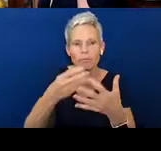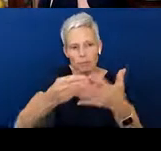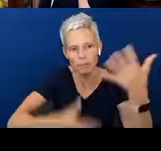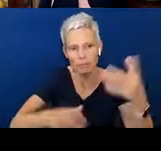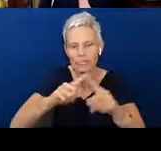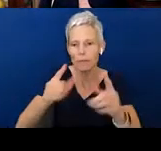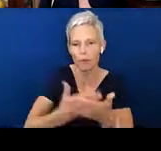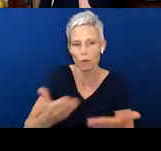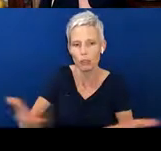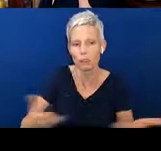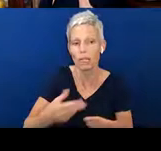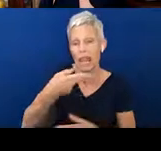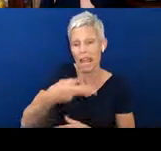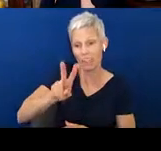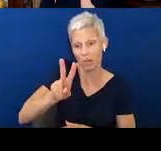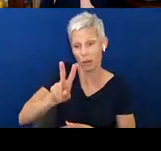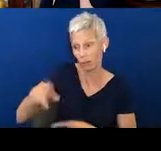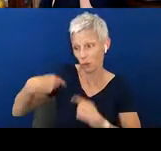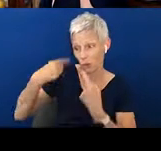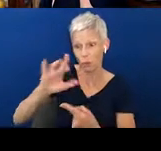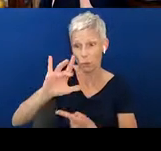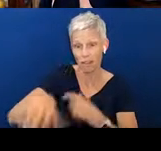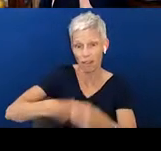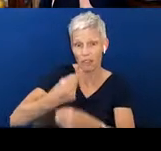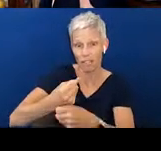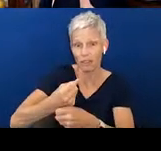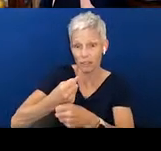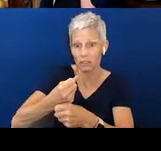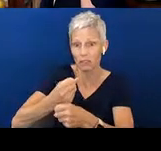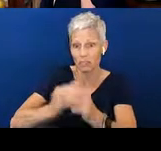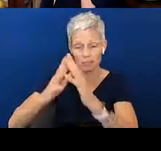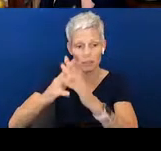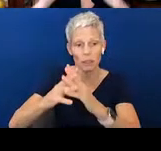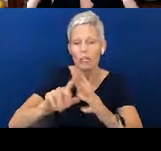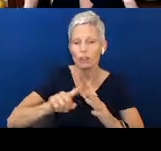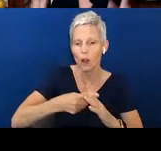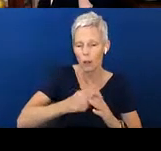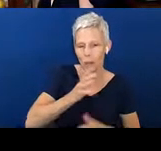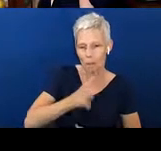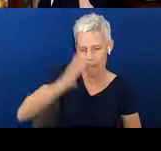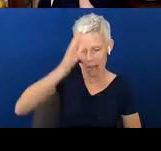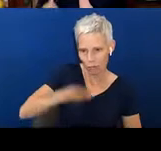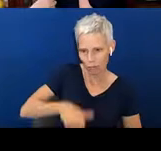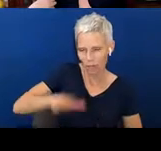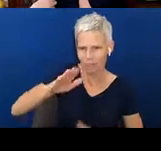for 25 years now. It started with parents raising a real diverse group of different